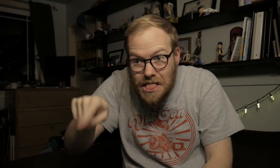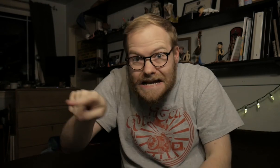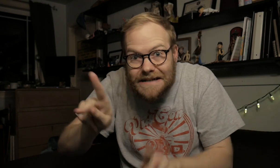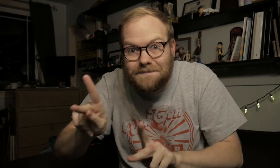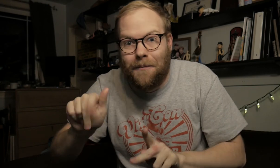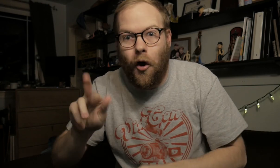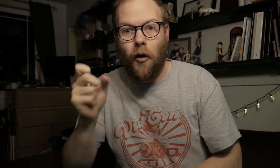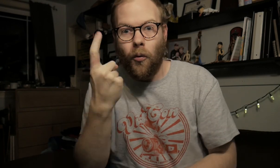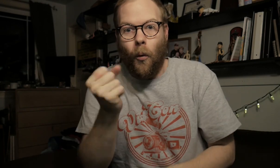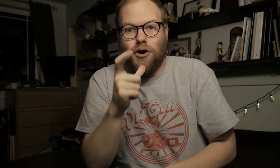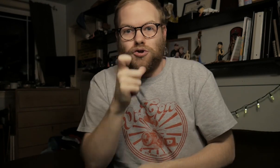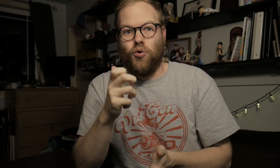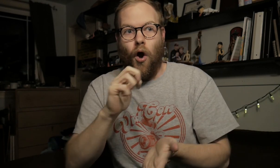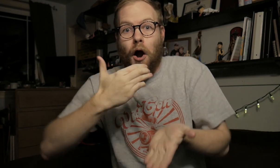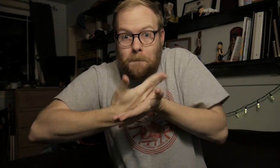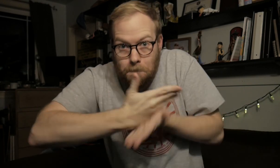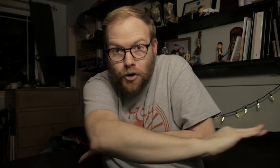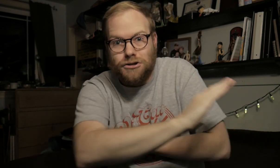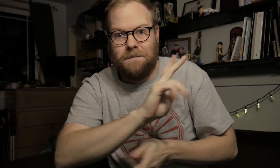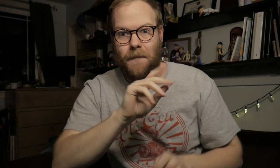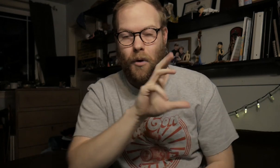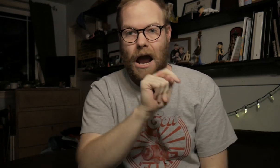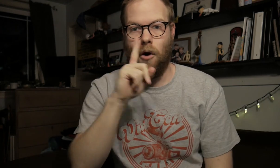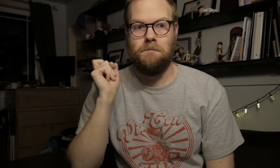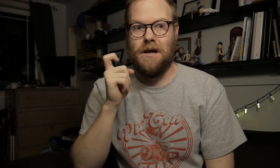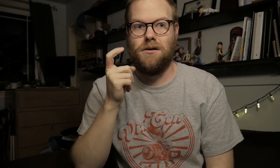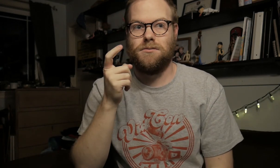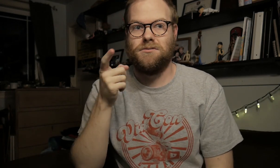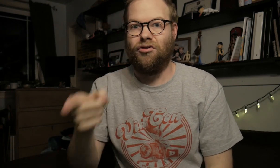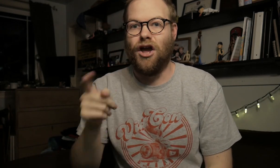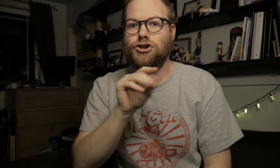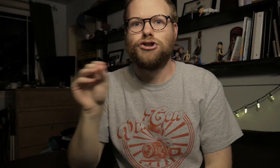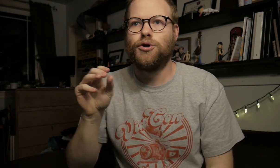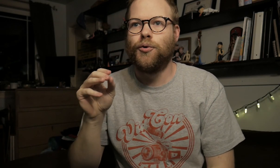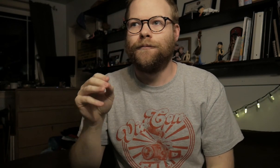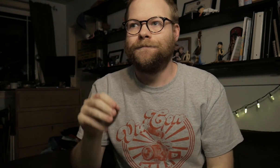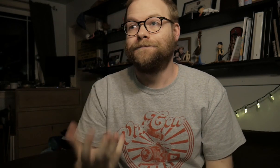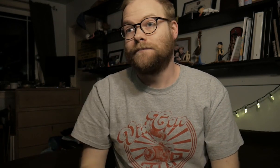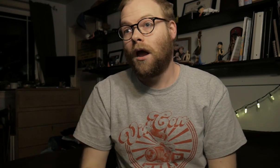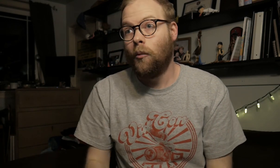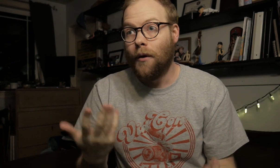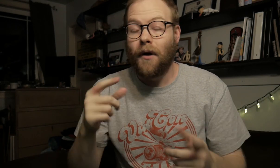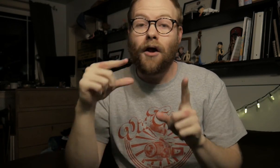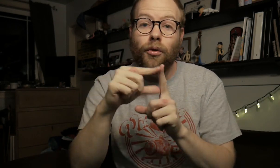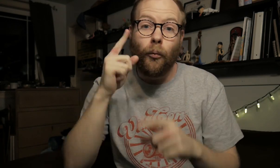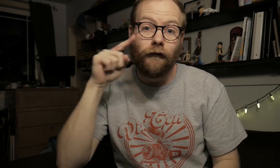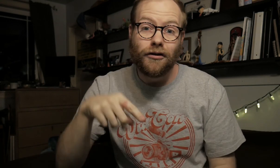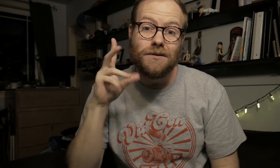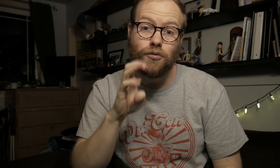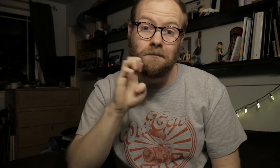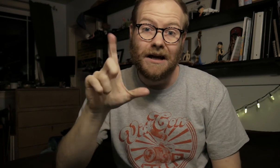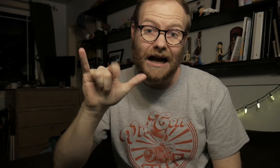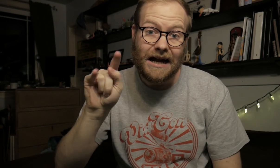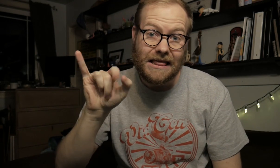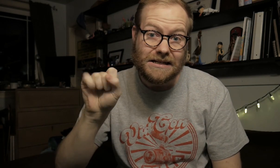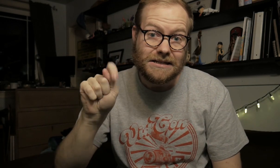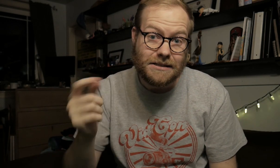These people are the ones who are pushing people out because they're too-- well, the word for this would be elitist.